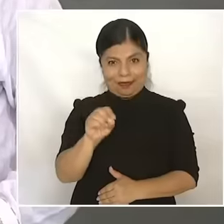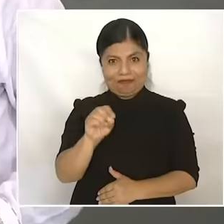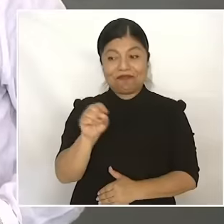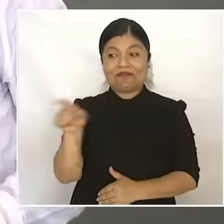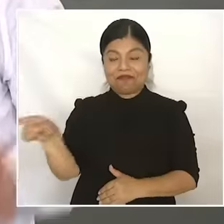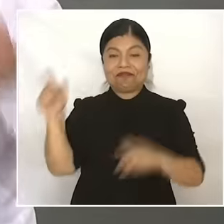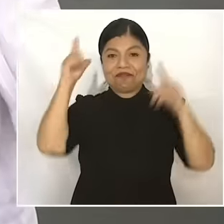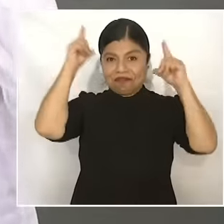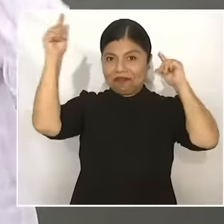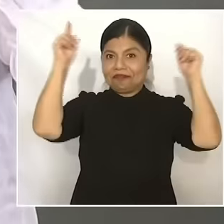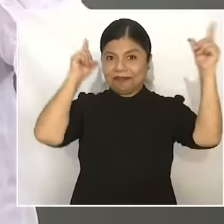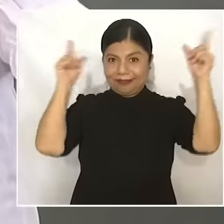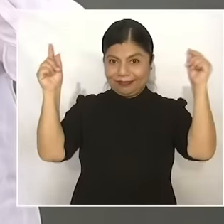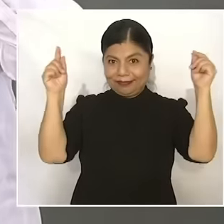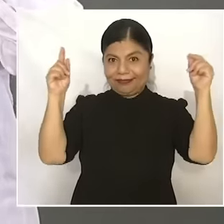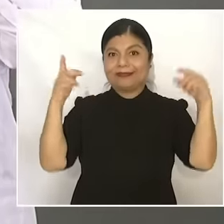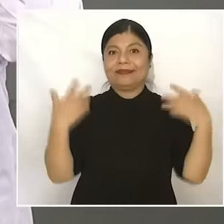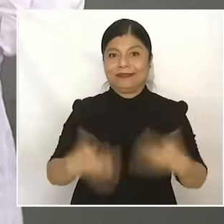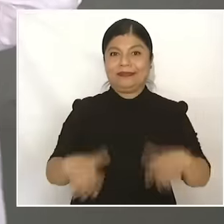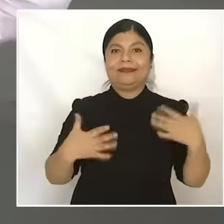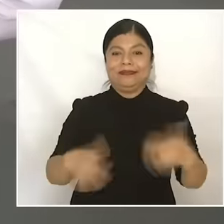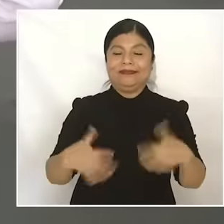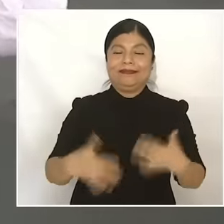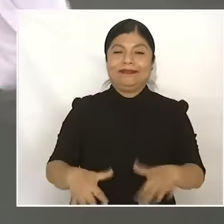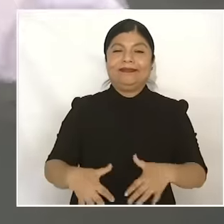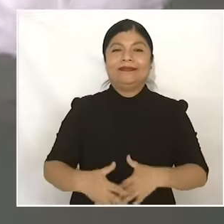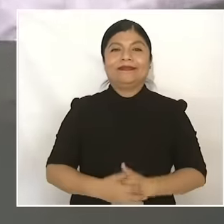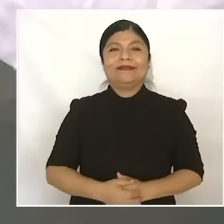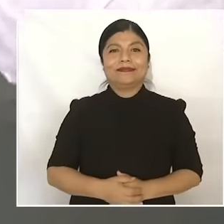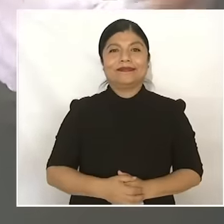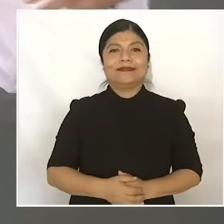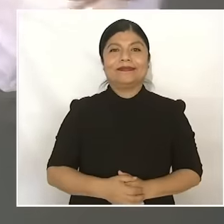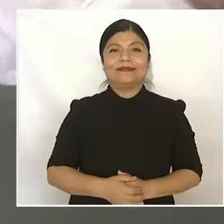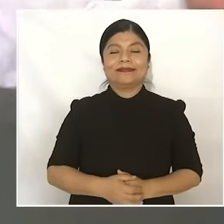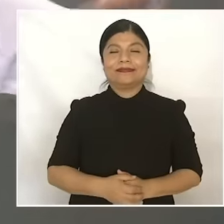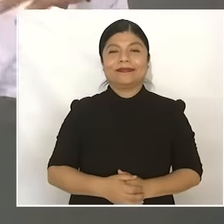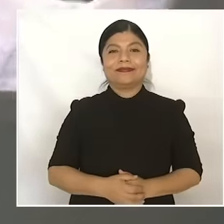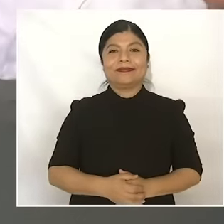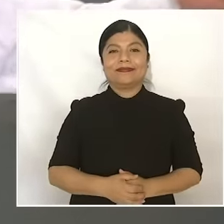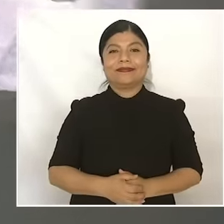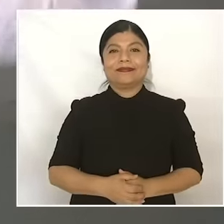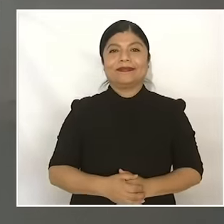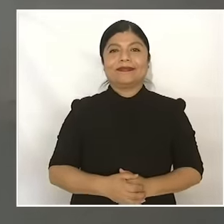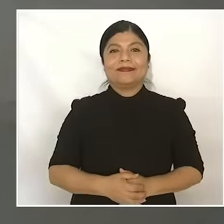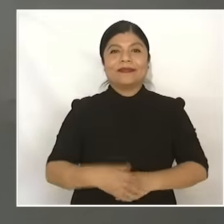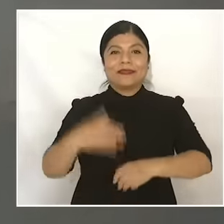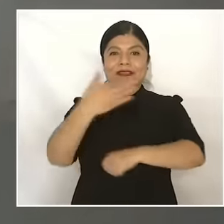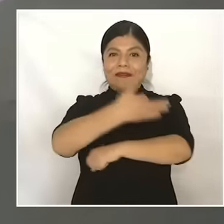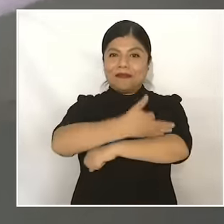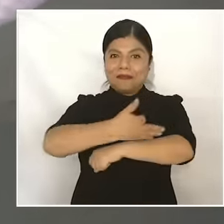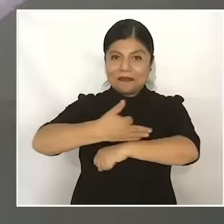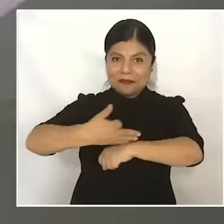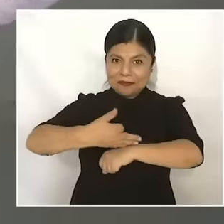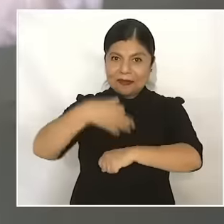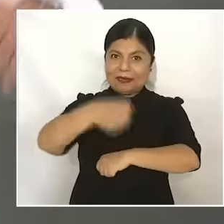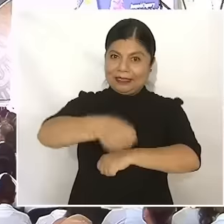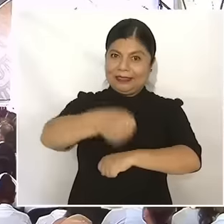to return home Regards Also to the whole family, I send greetings to those who